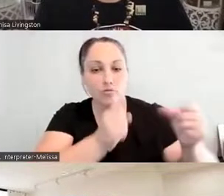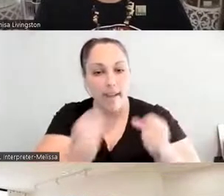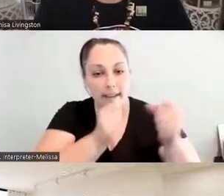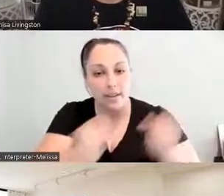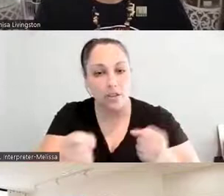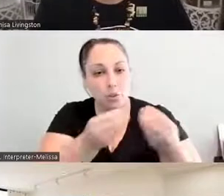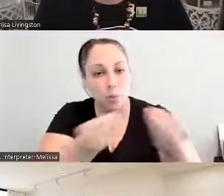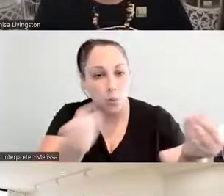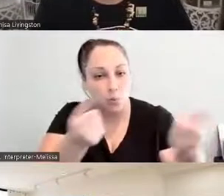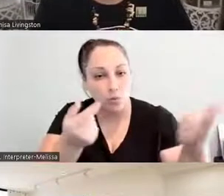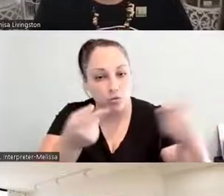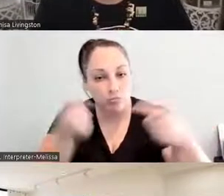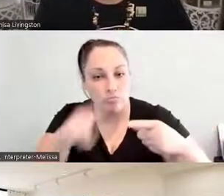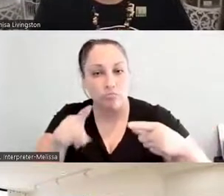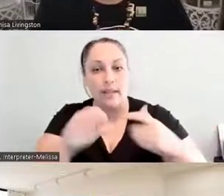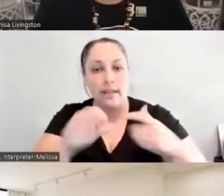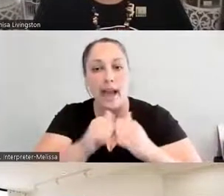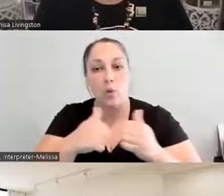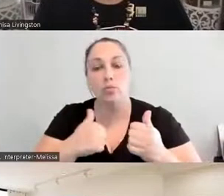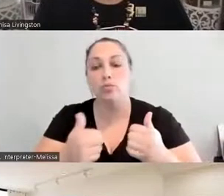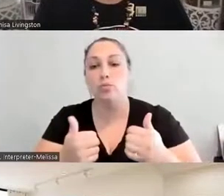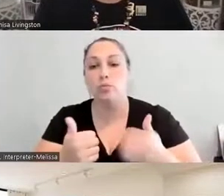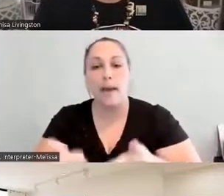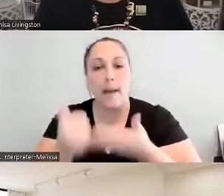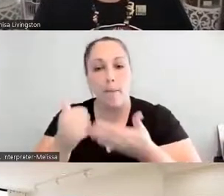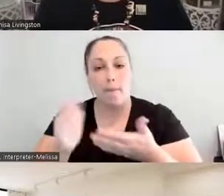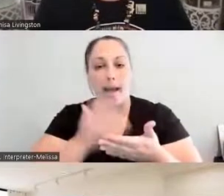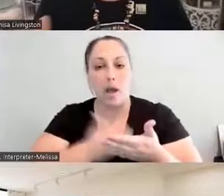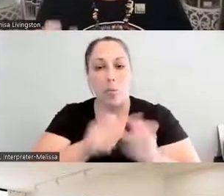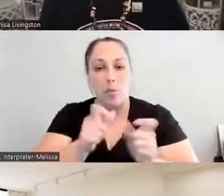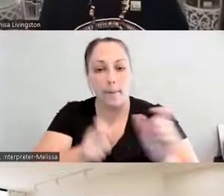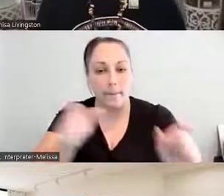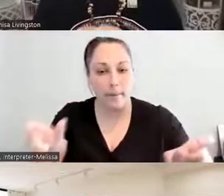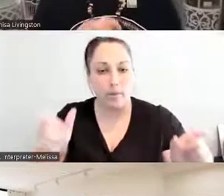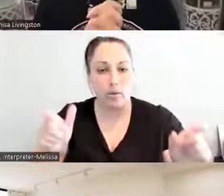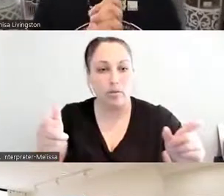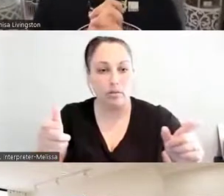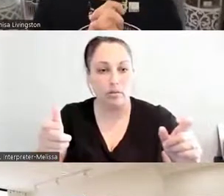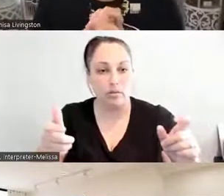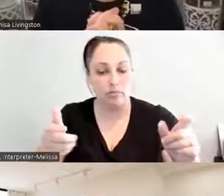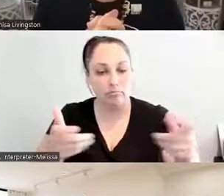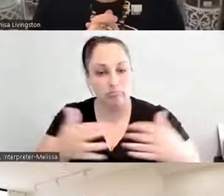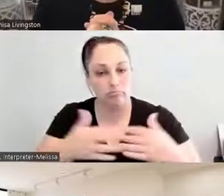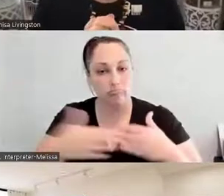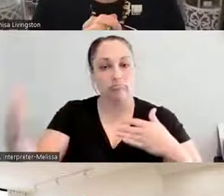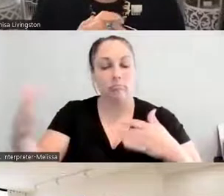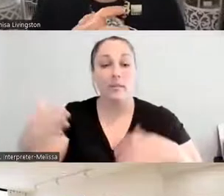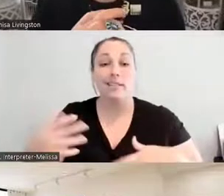facilitate these in their foodways and lifeways. And so as we think about our corn ‑‑ this is a picture from